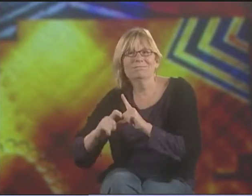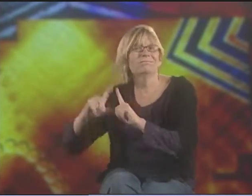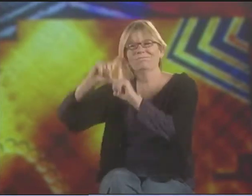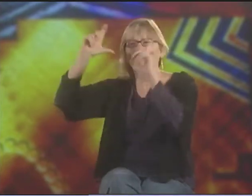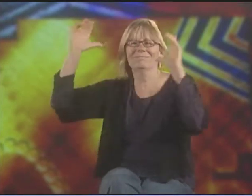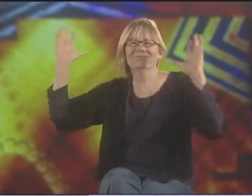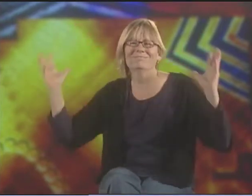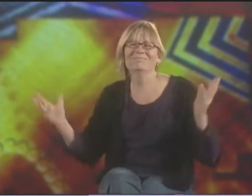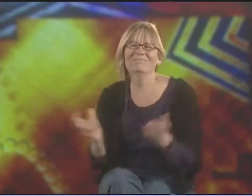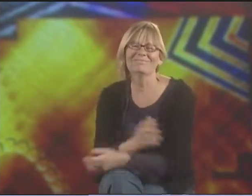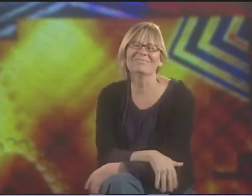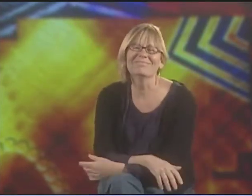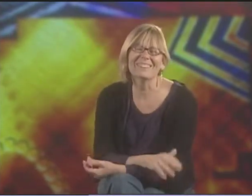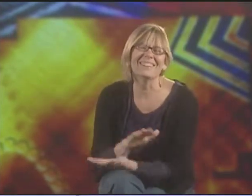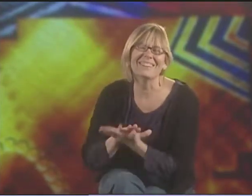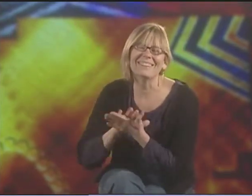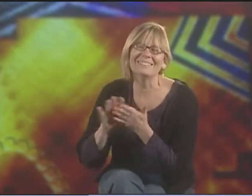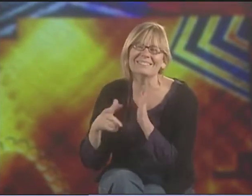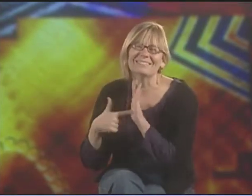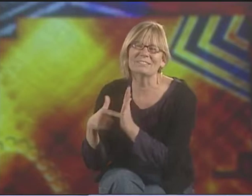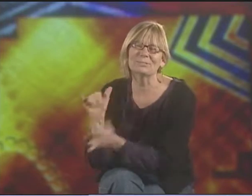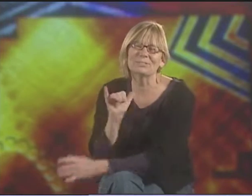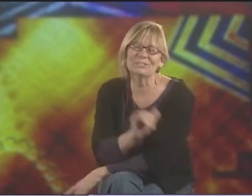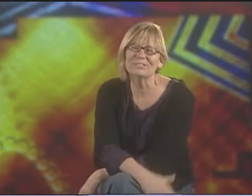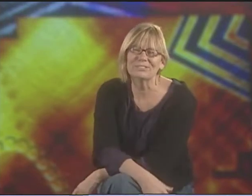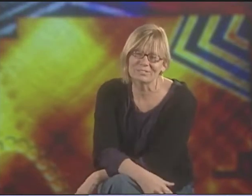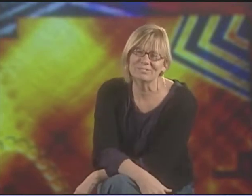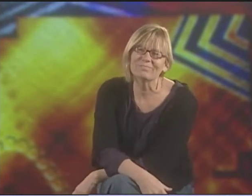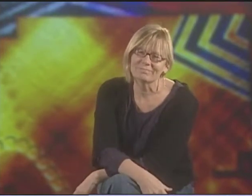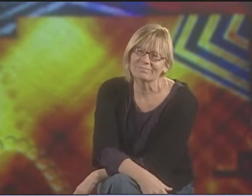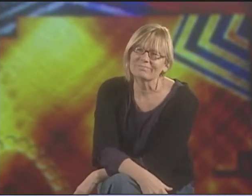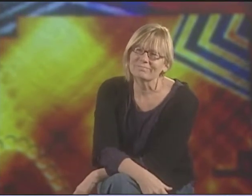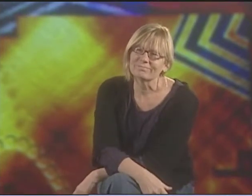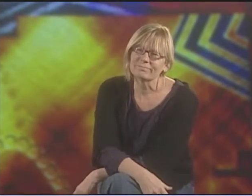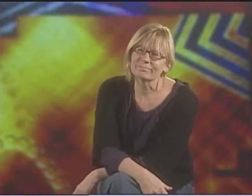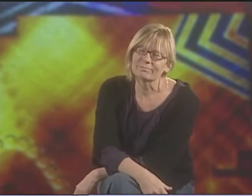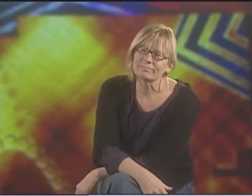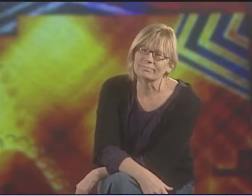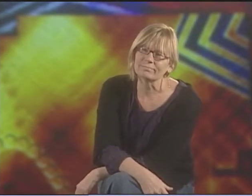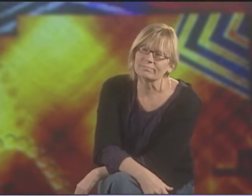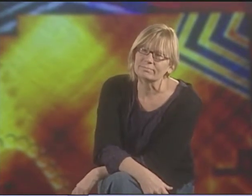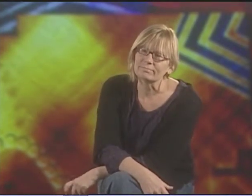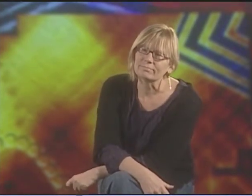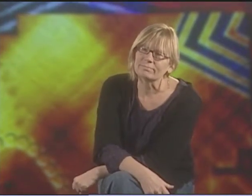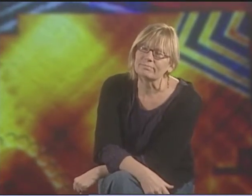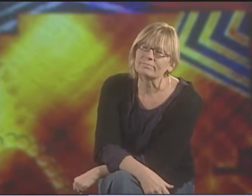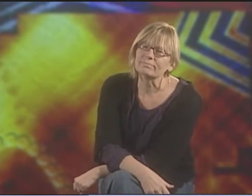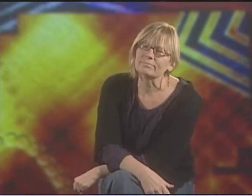AND HAVE THAT SPIRITUAL ASCENDENCY. SAME IDEA. VERY, VERY NICE METAPHOR AND A NICE WAY TO DEPICT IT.